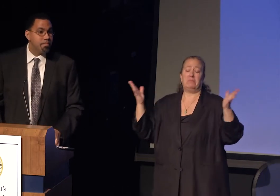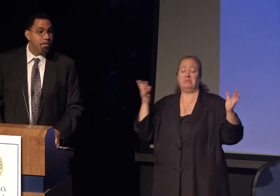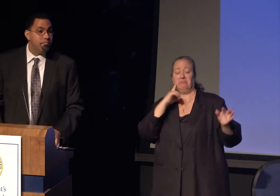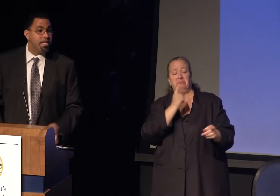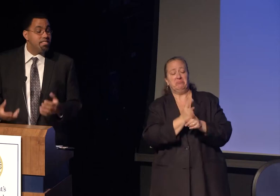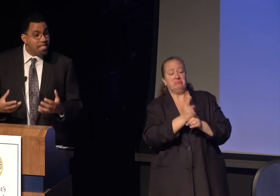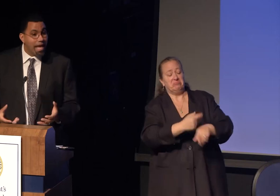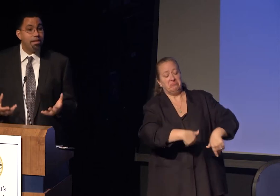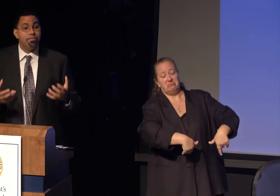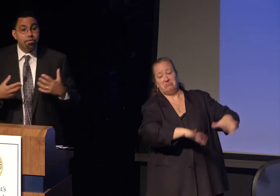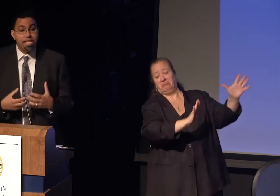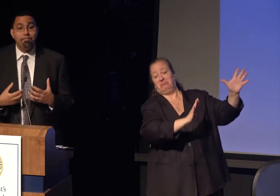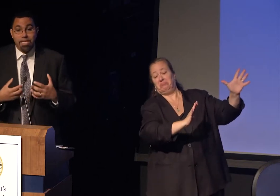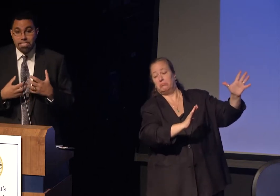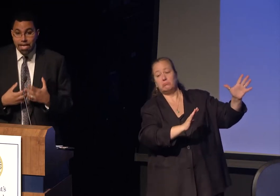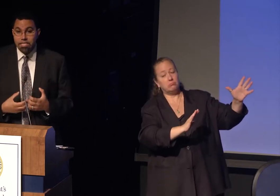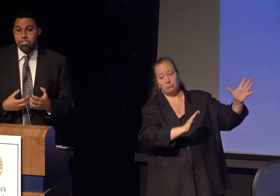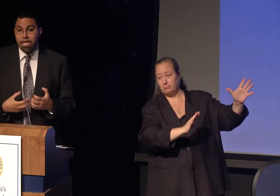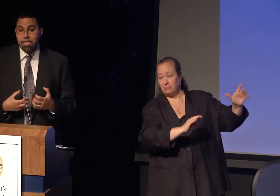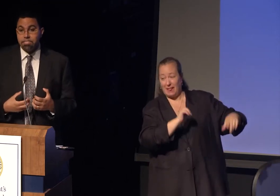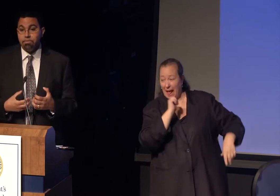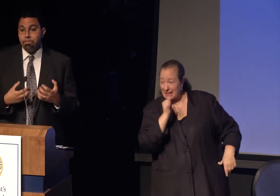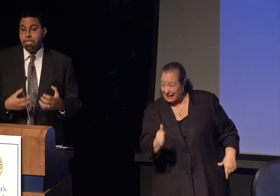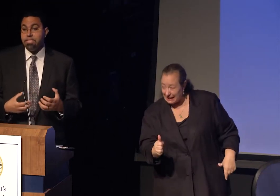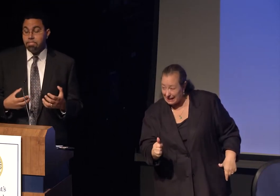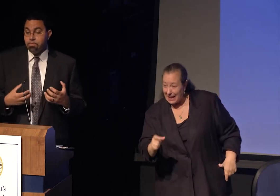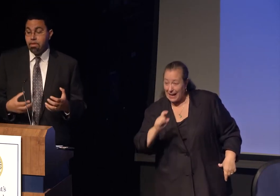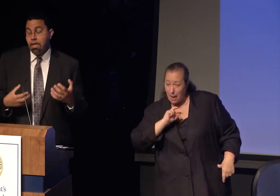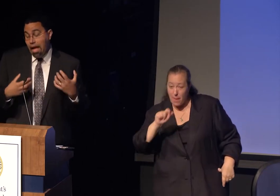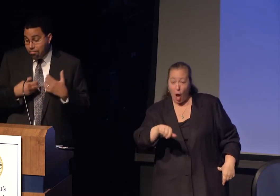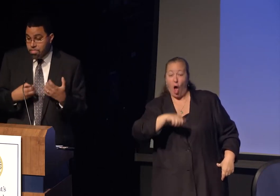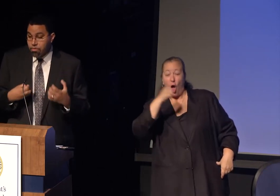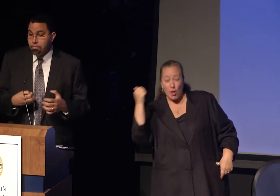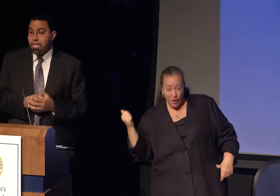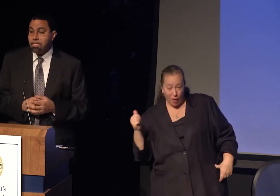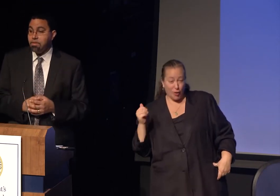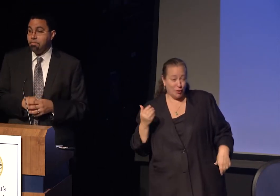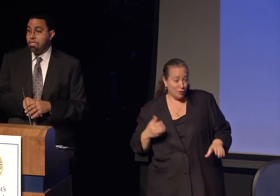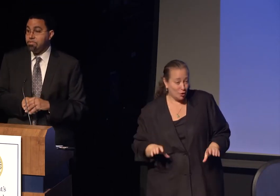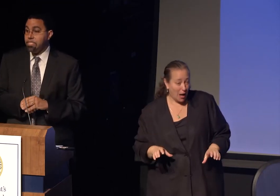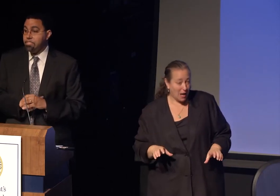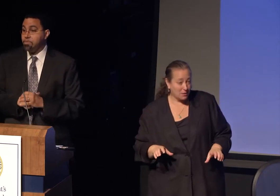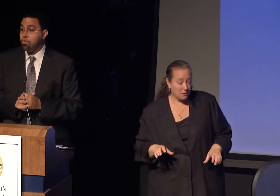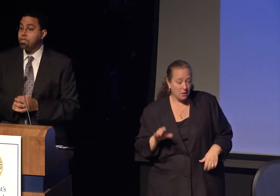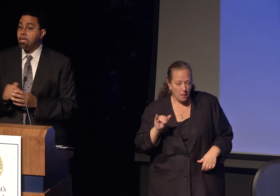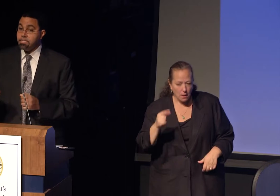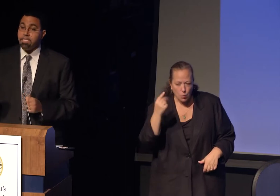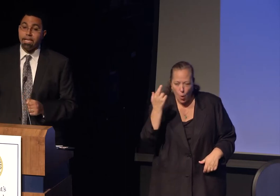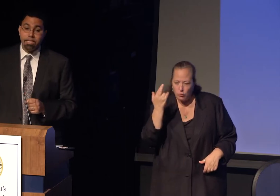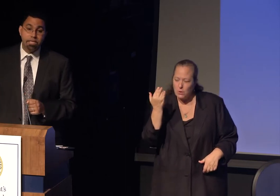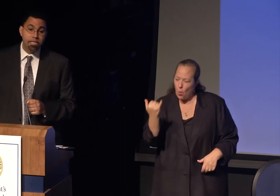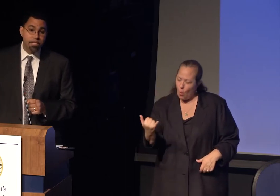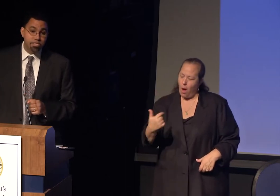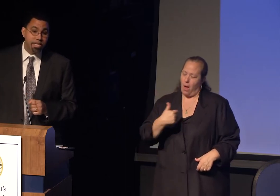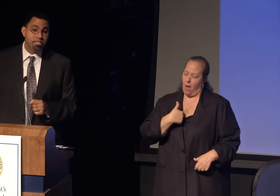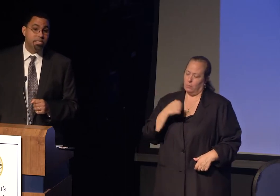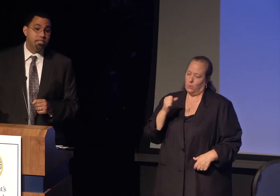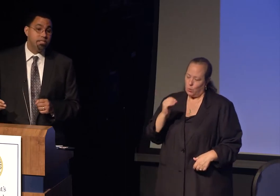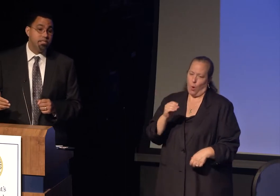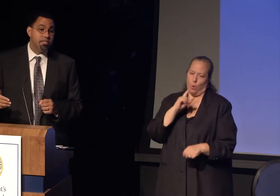But instead, folks gave me a second chance. One of the reasons I'm so committed to our administration's work on second chances.